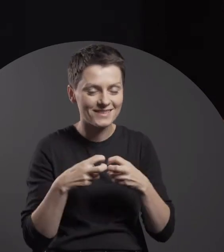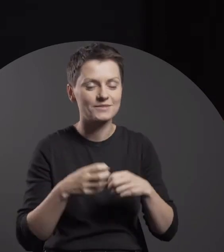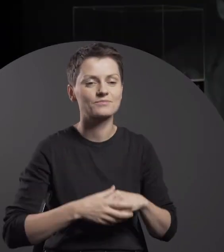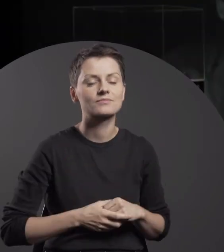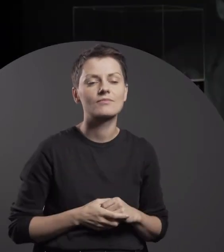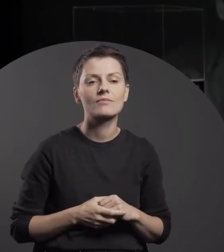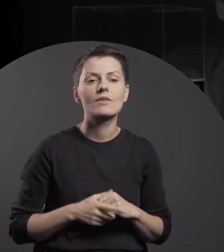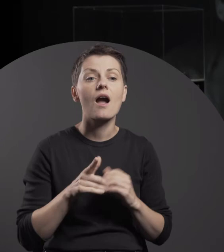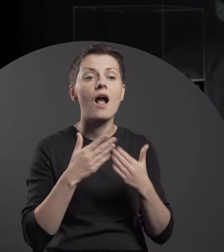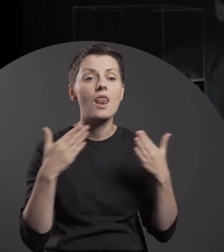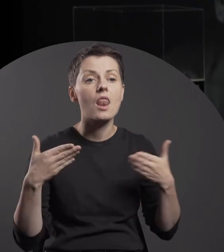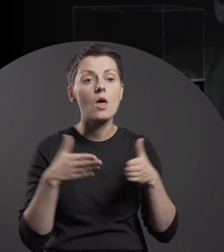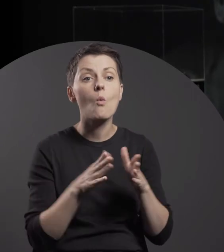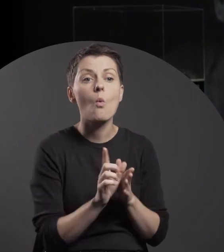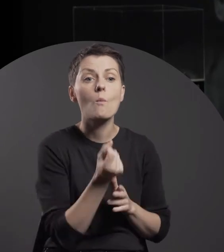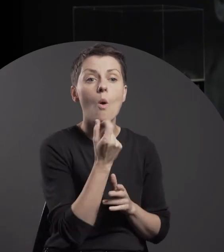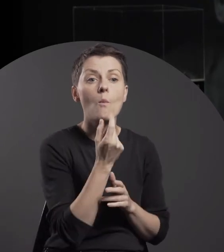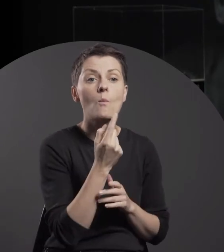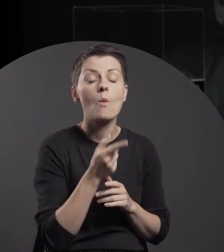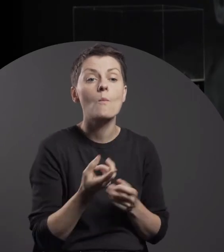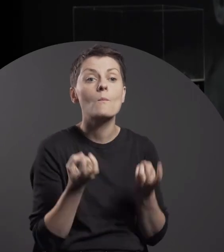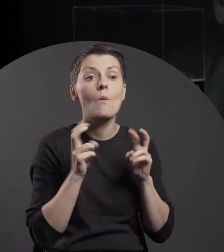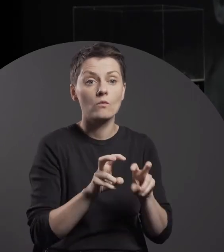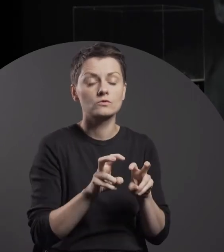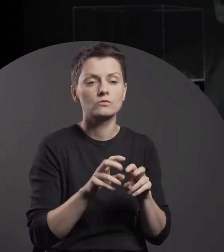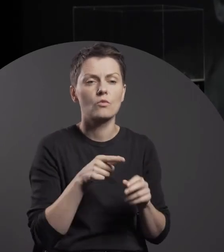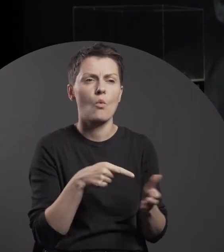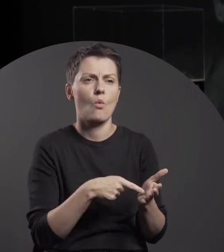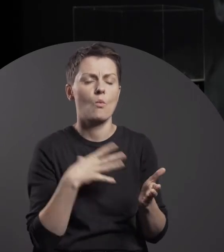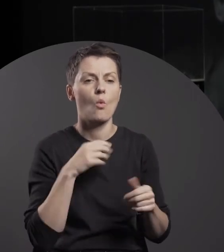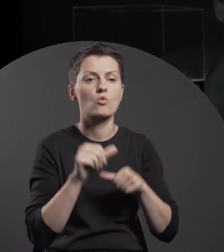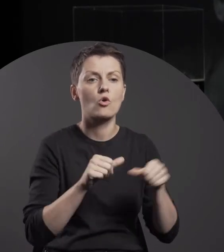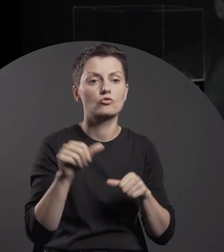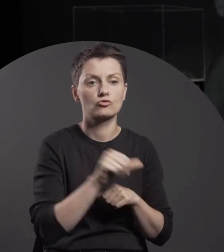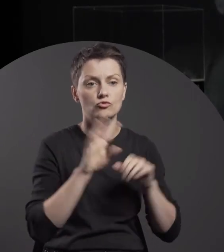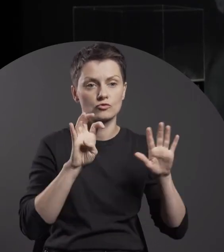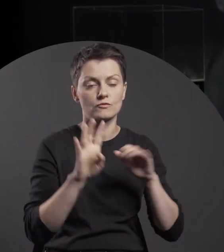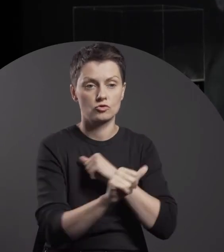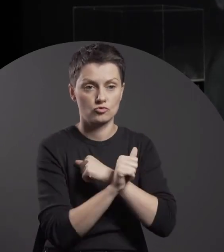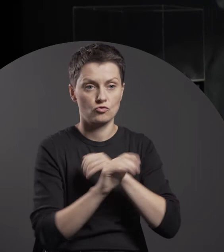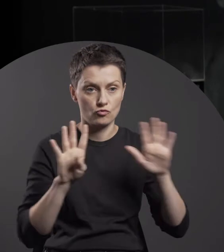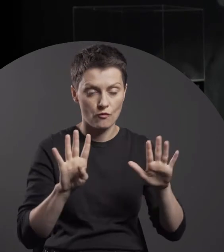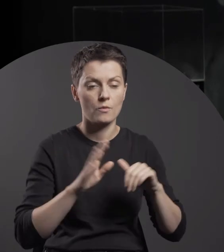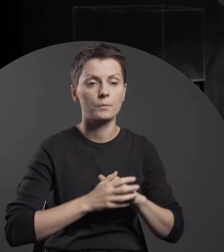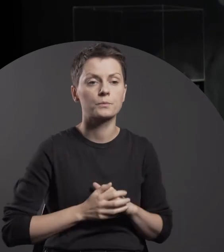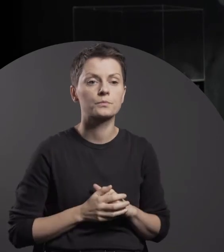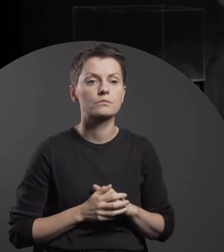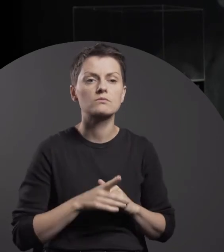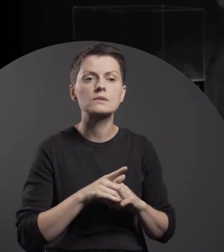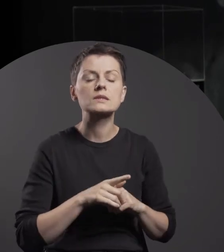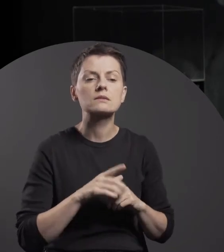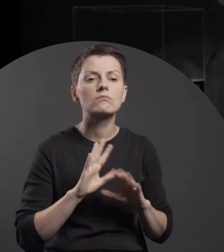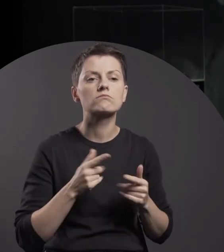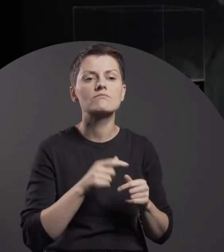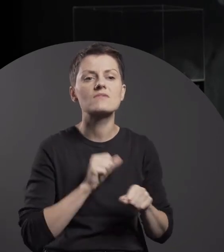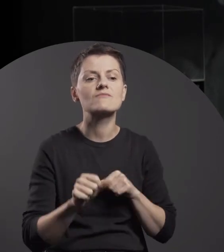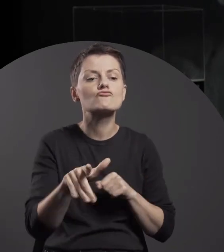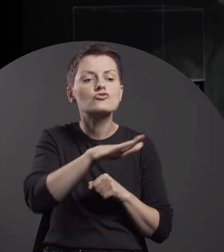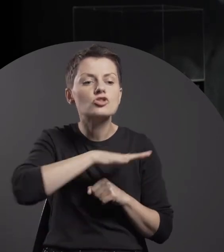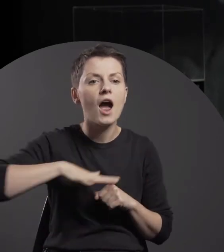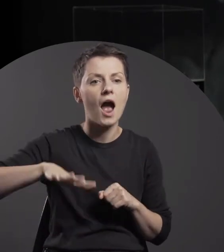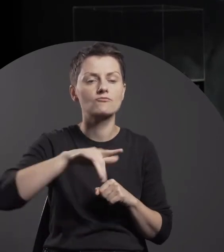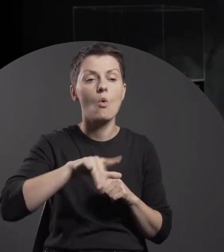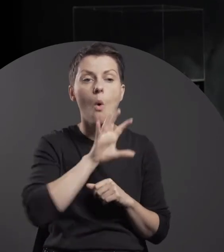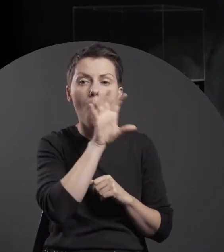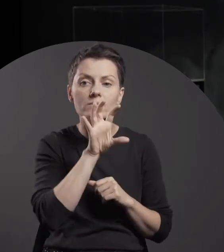Since its beginning in 1969, the Labirynt Gallery has been a space of observation